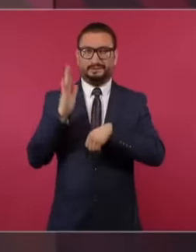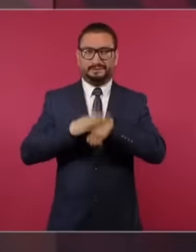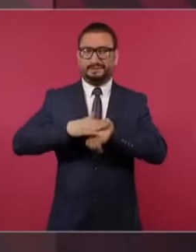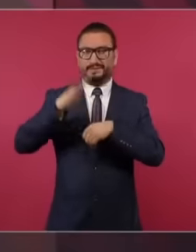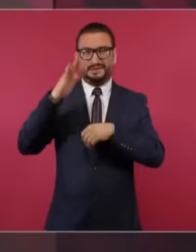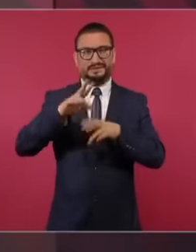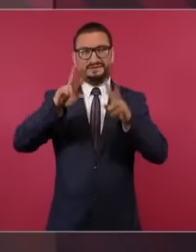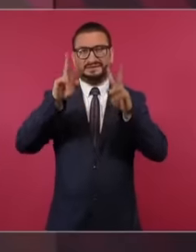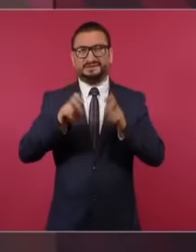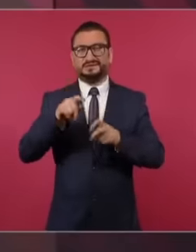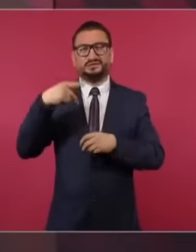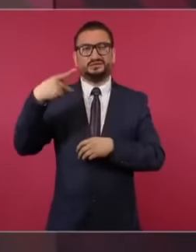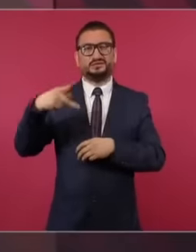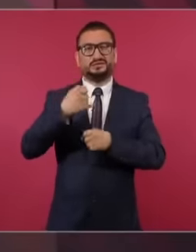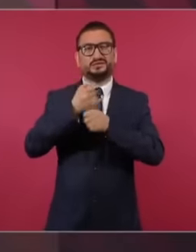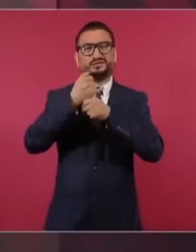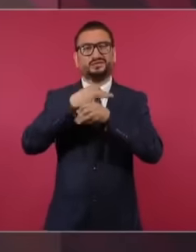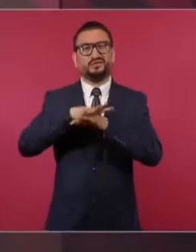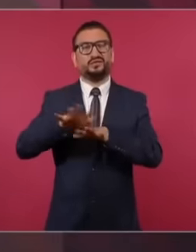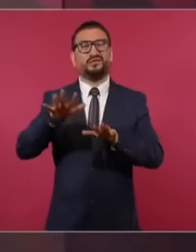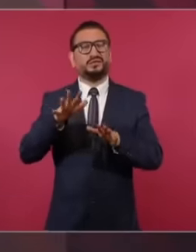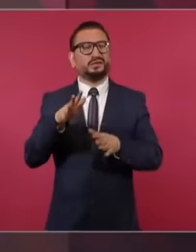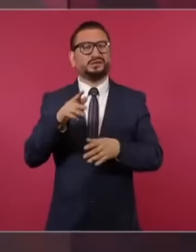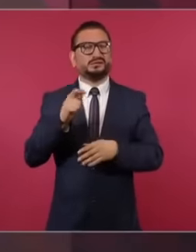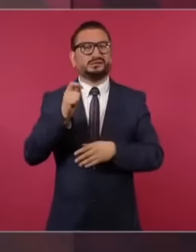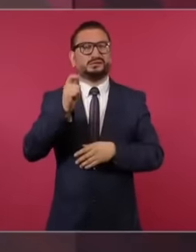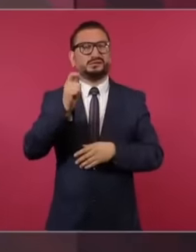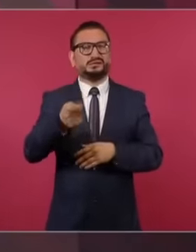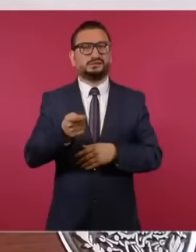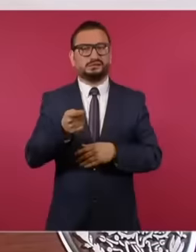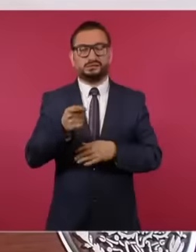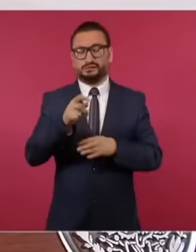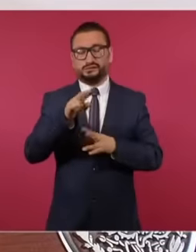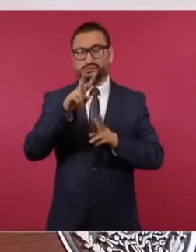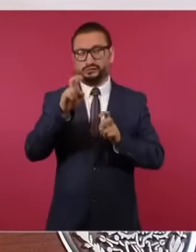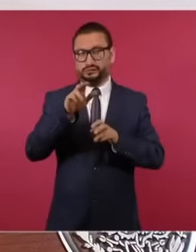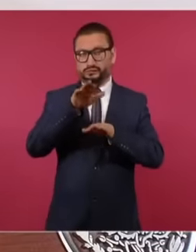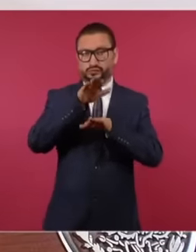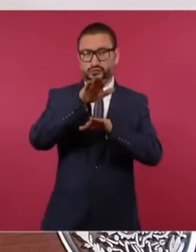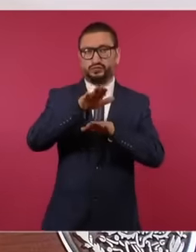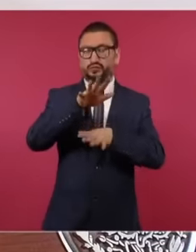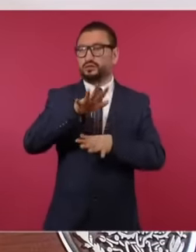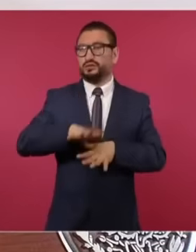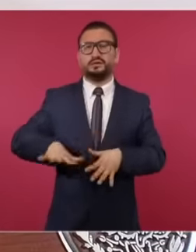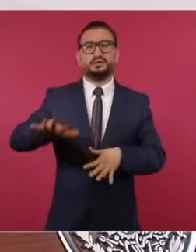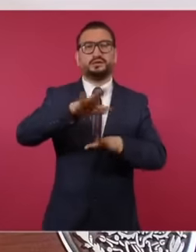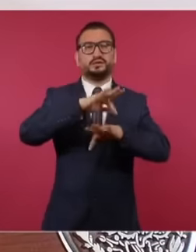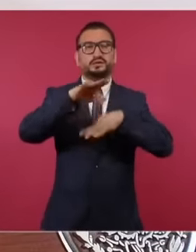information about the public about